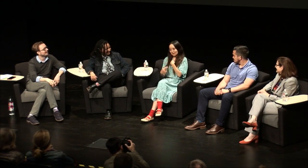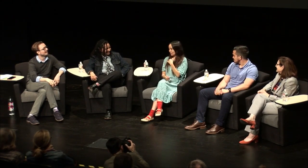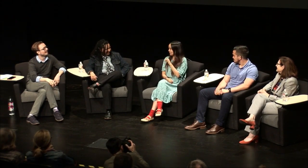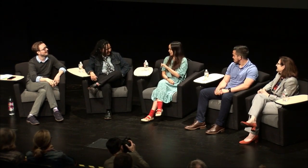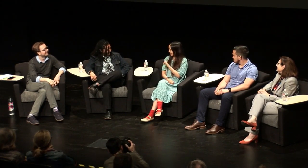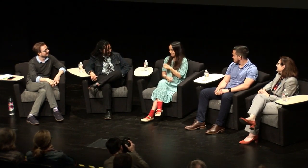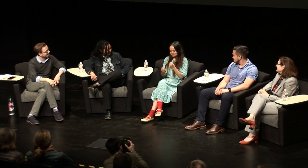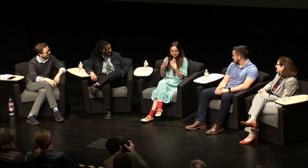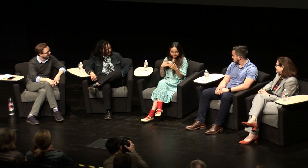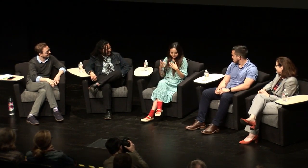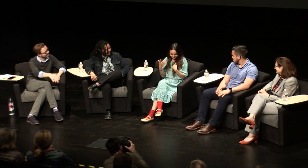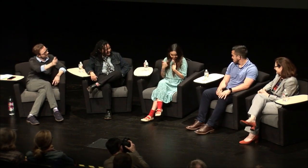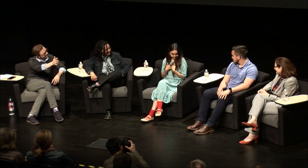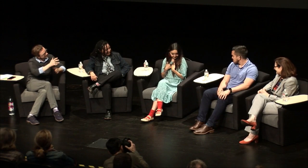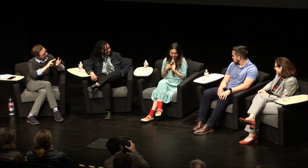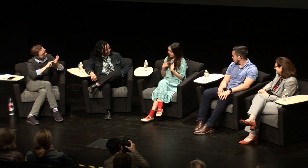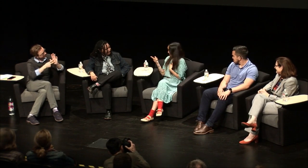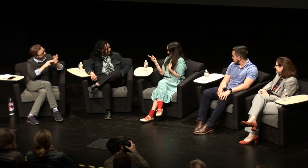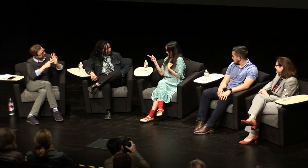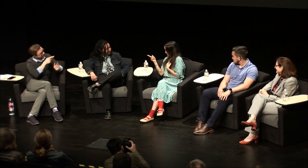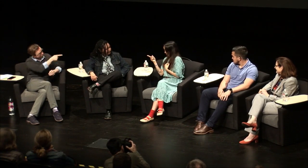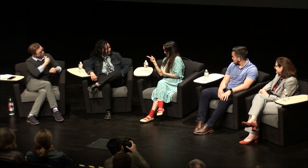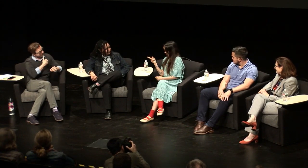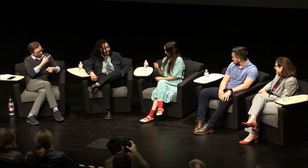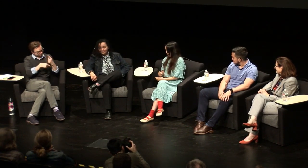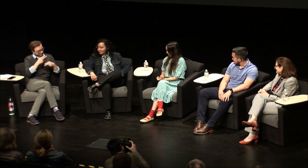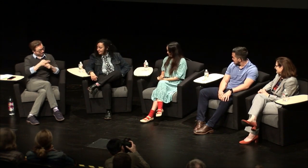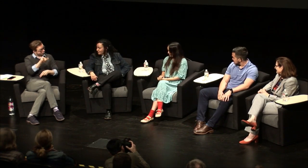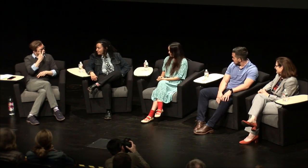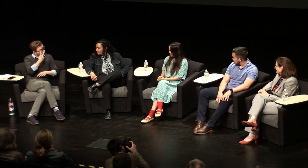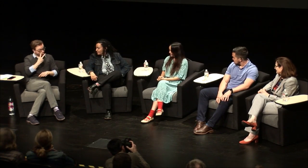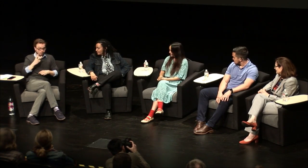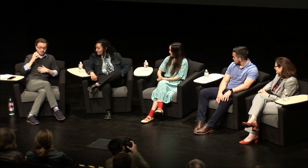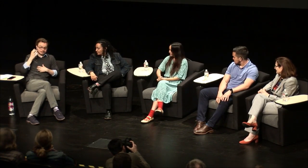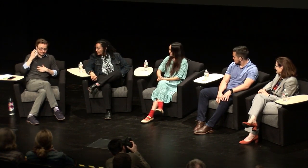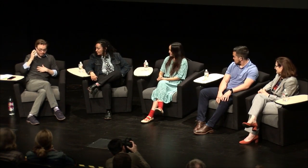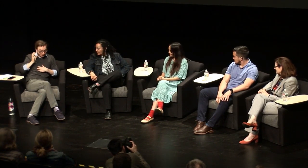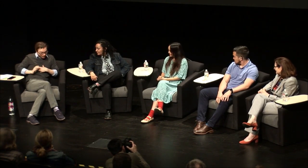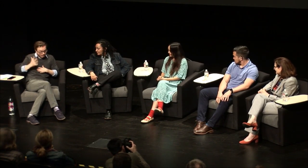that's new to me [Claudia:] well anyways [Wink:] wait does that mean that you've got you've got to